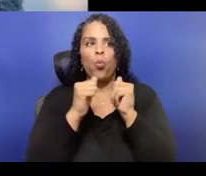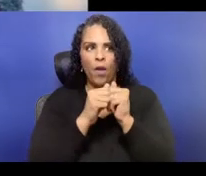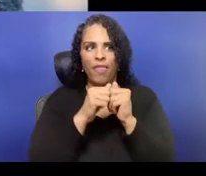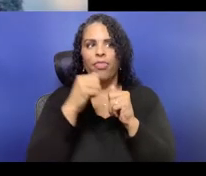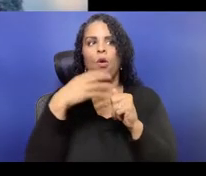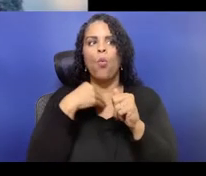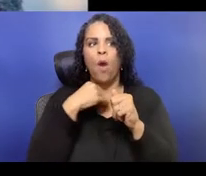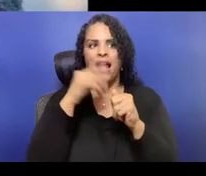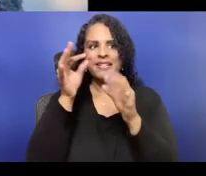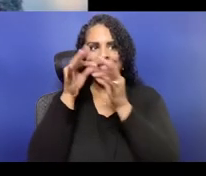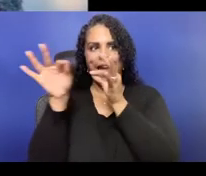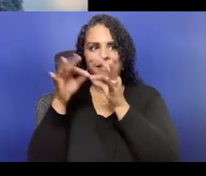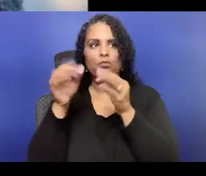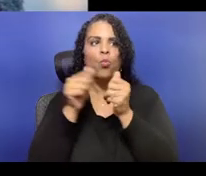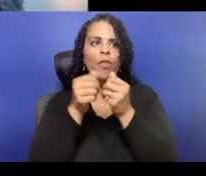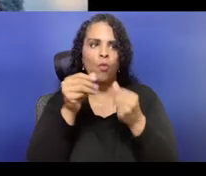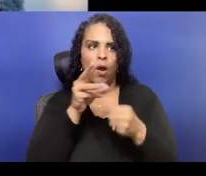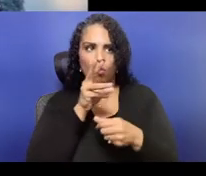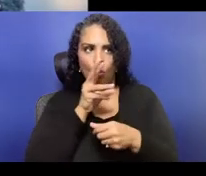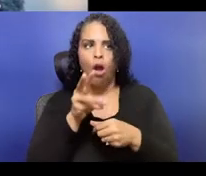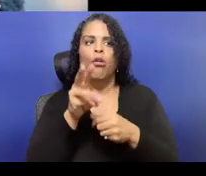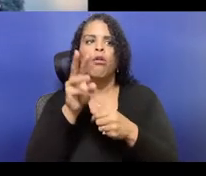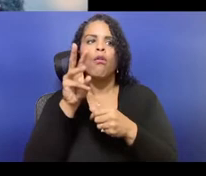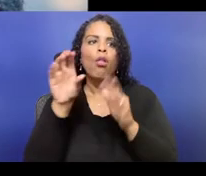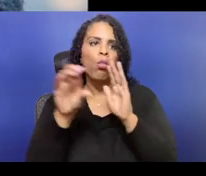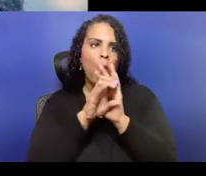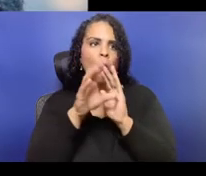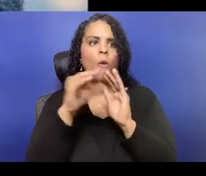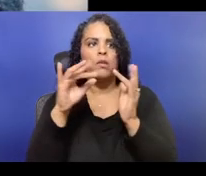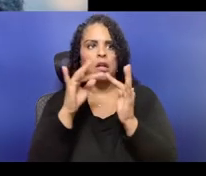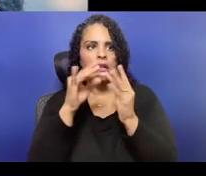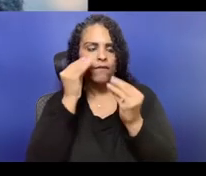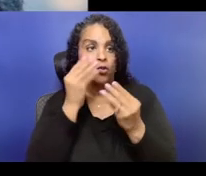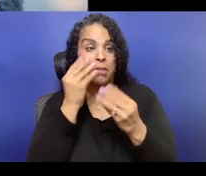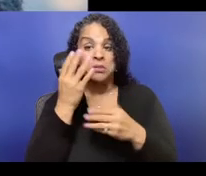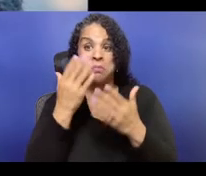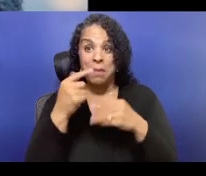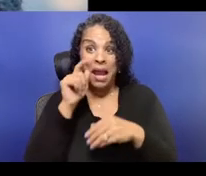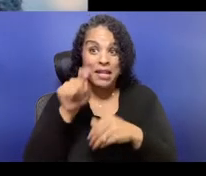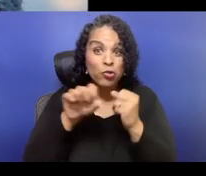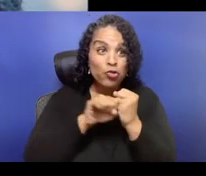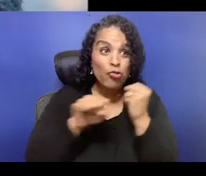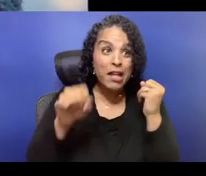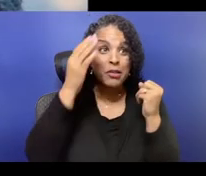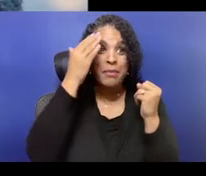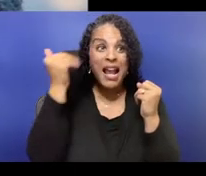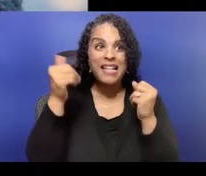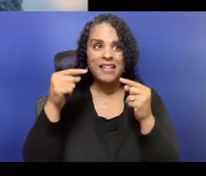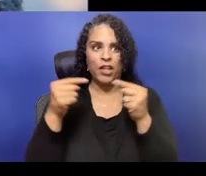And also as a heads-up, we will have breakout groups later in the session, and if you are in the Zoom call